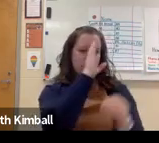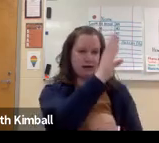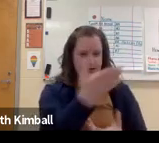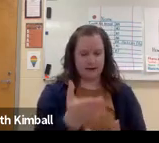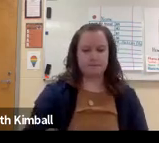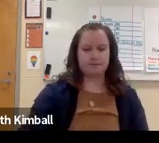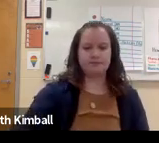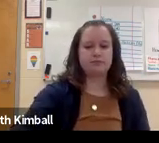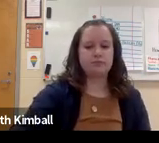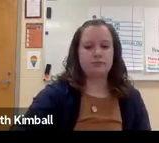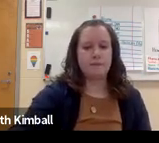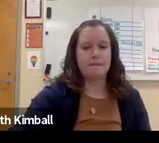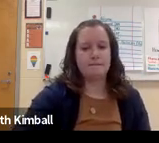are shown in Signing Exact English.